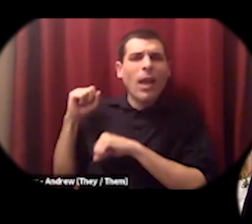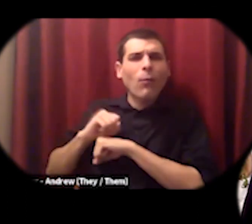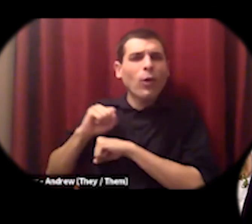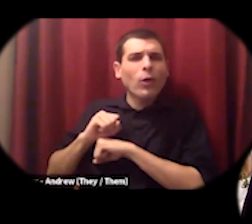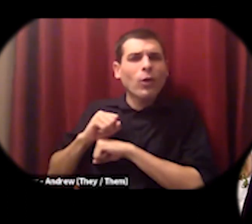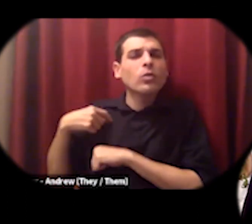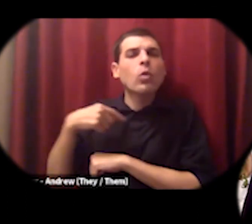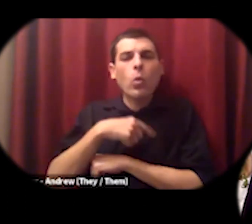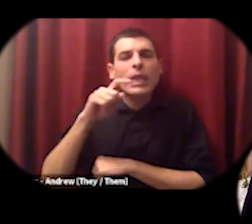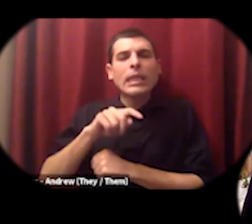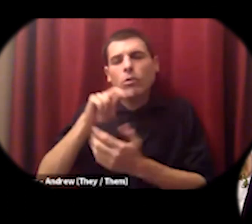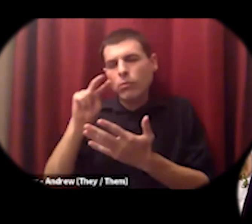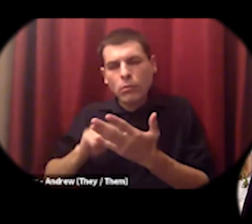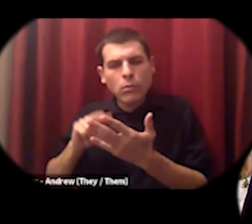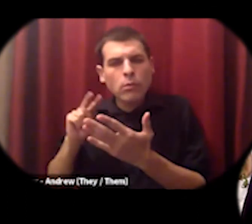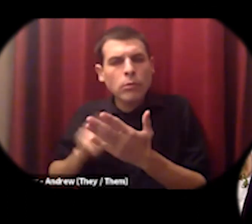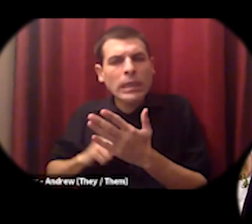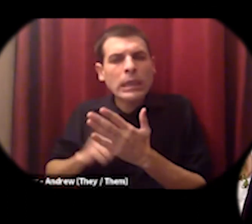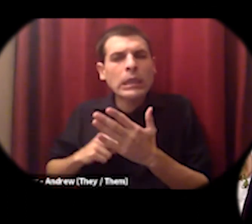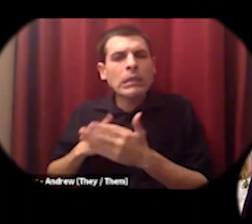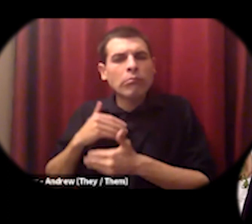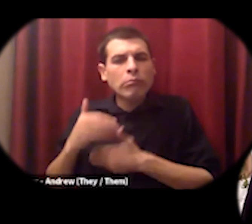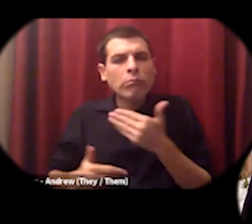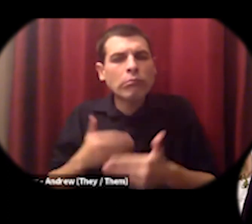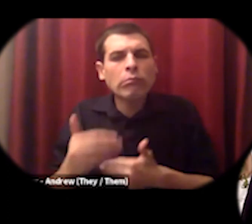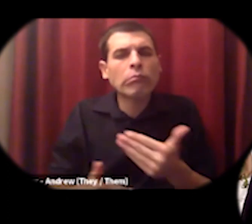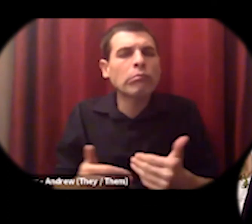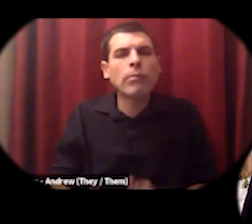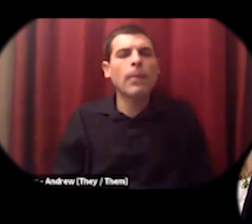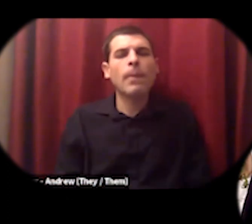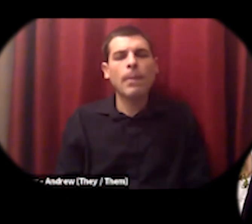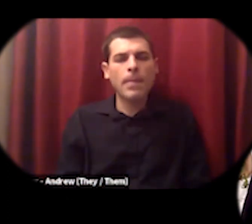read their letters read their organizing documents and to join together with